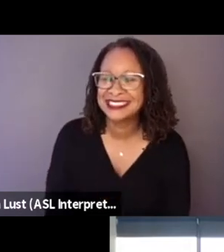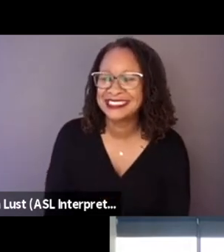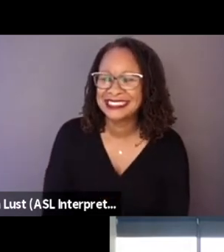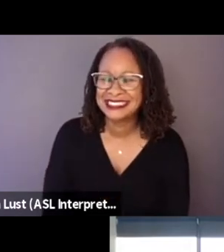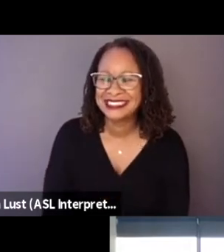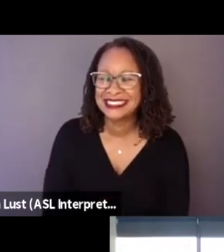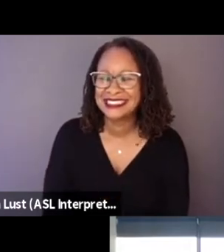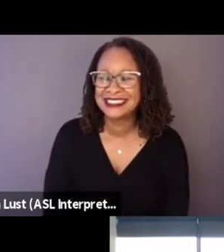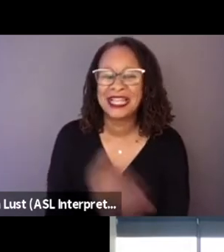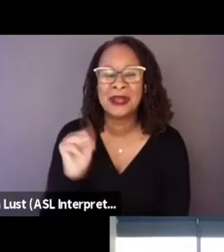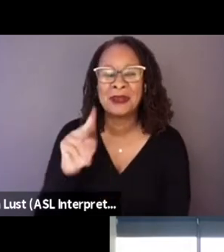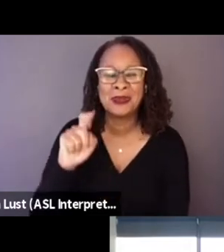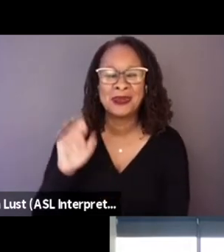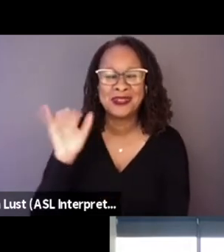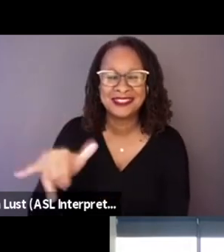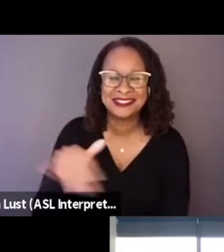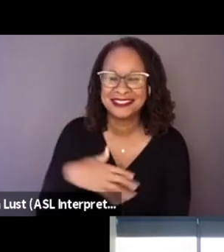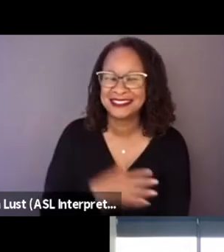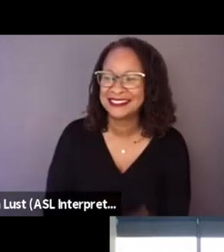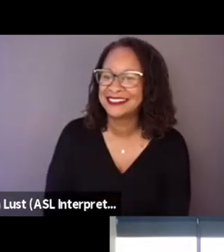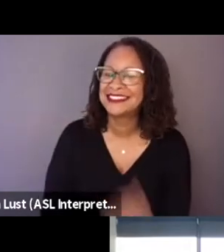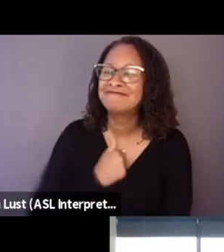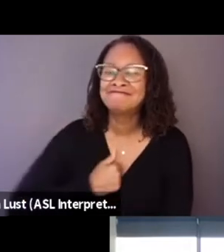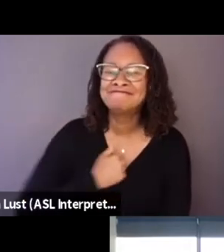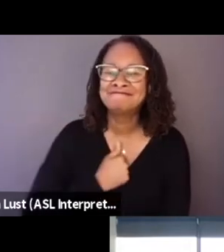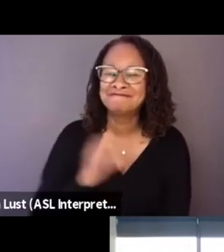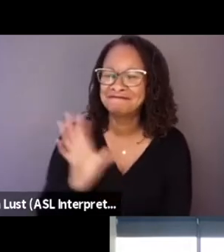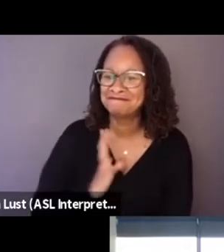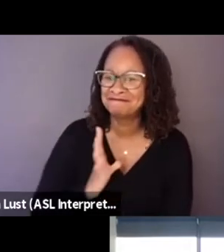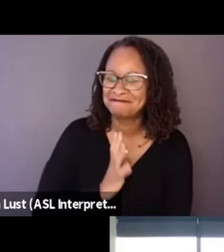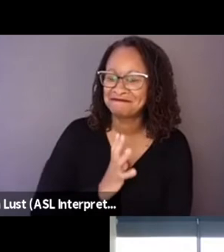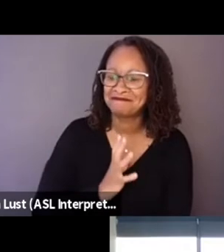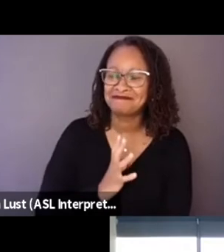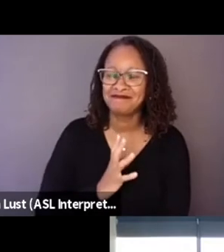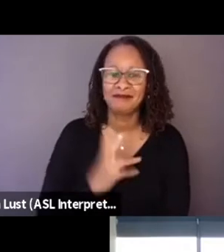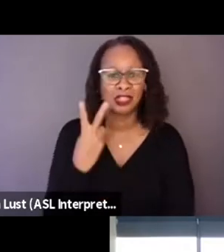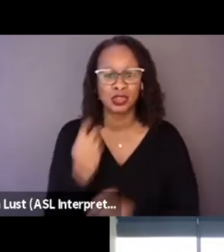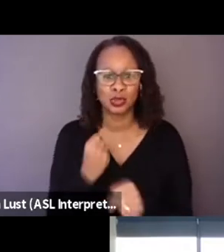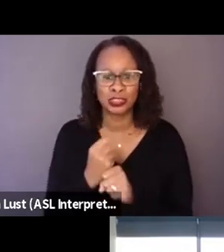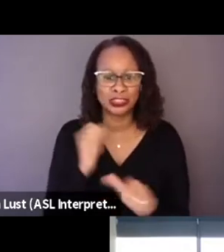Sorry. Two years, and I still can't do it.